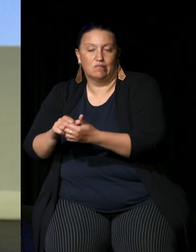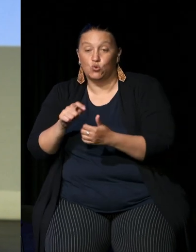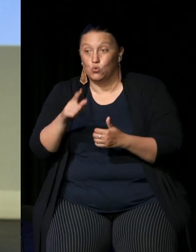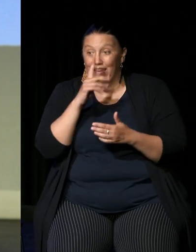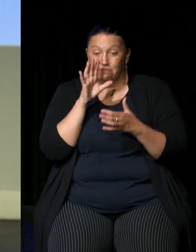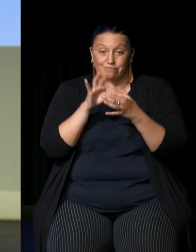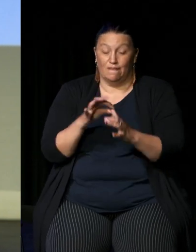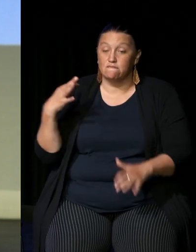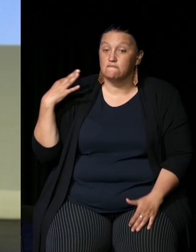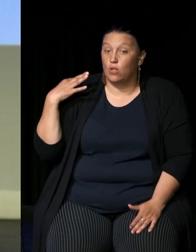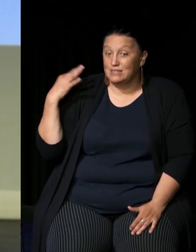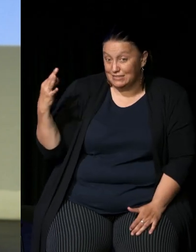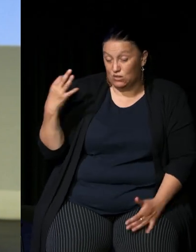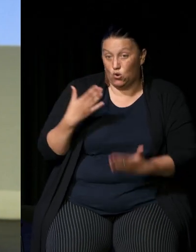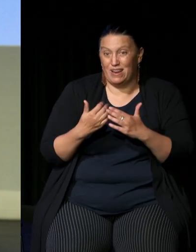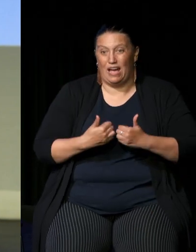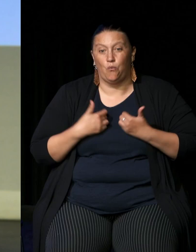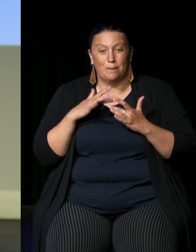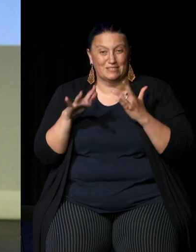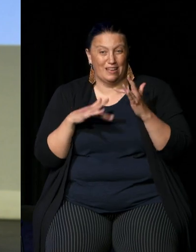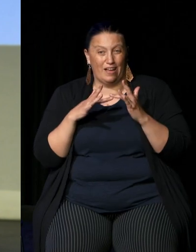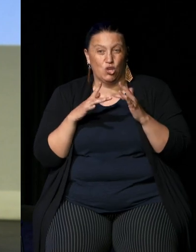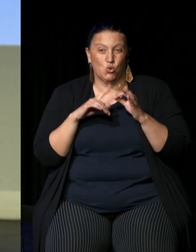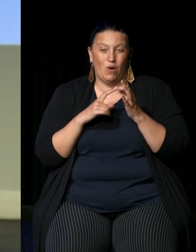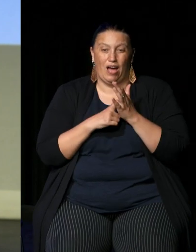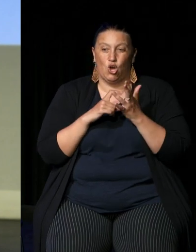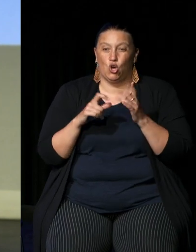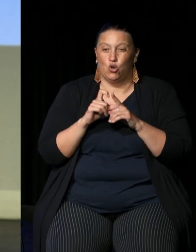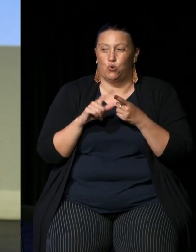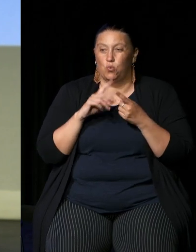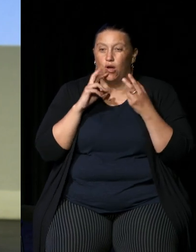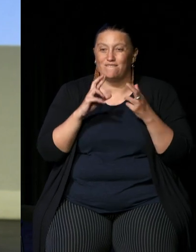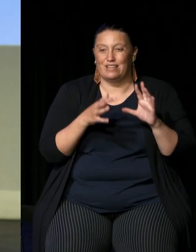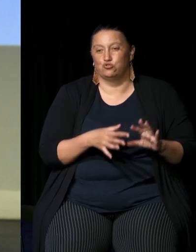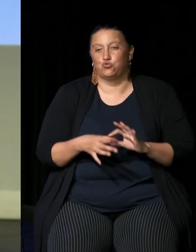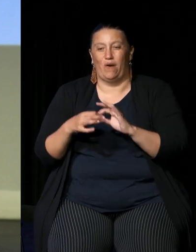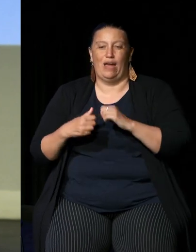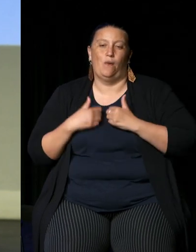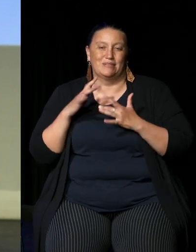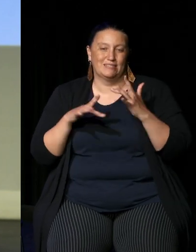be a volunteer on our website I think the QR code will hopefully take you to our website site yes23